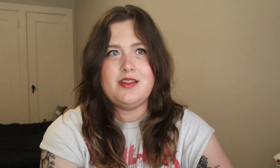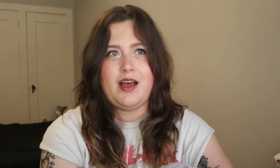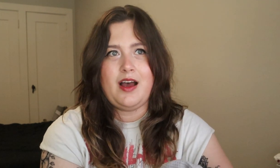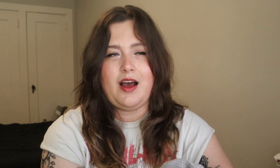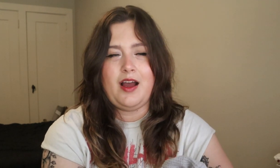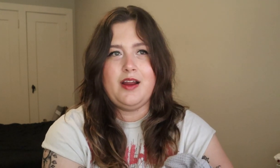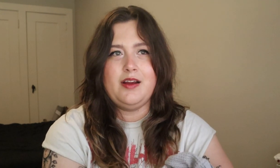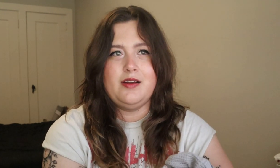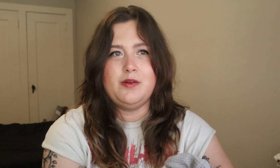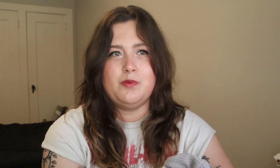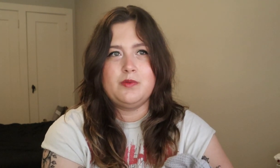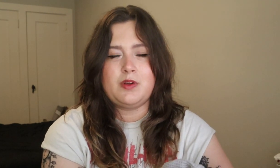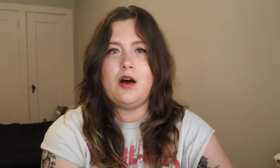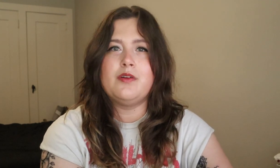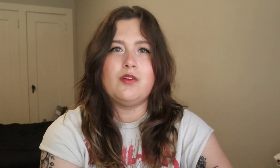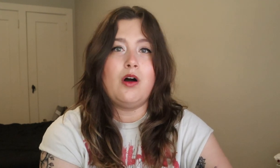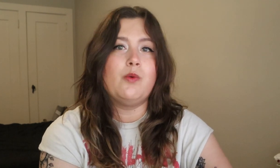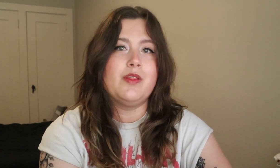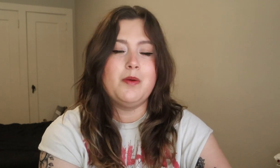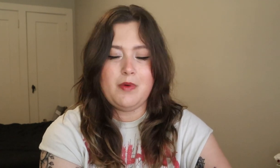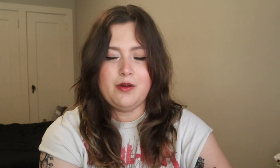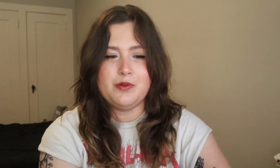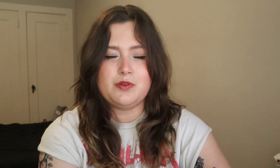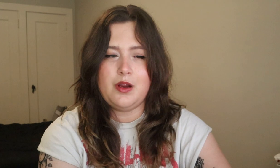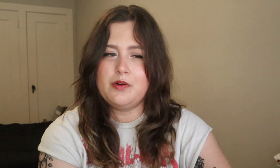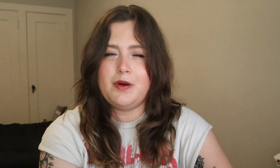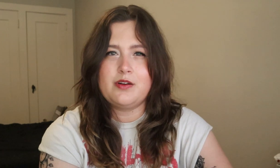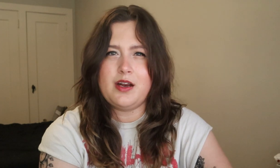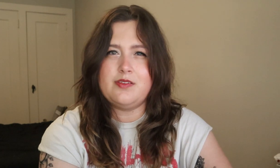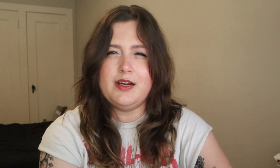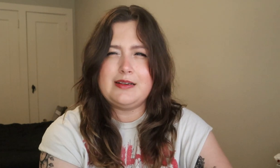that I got along with the most, they were both kind of like,